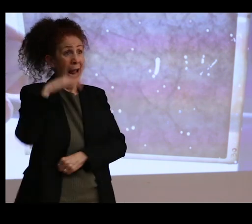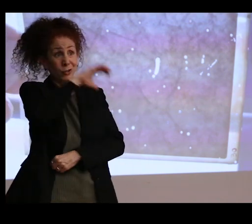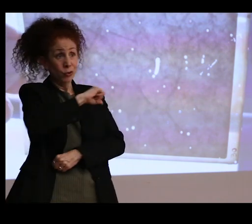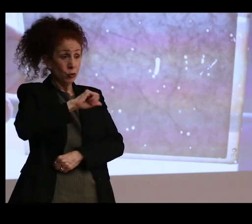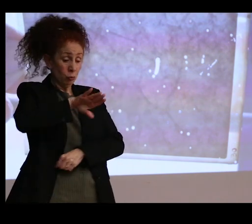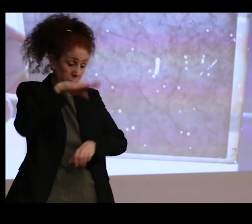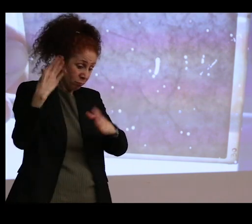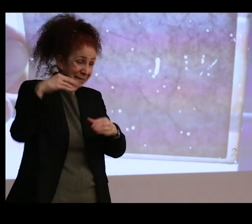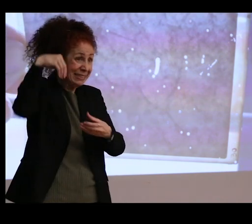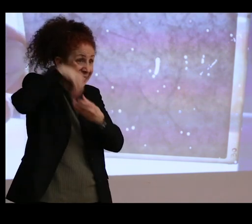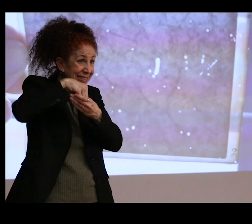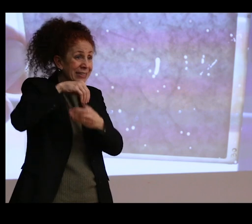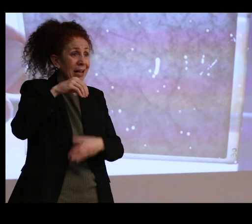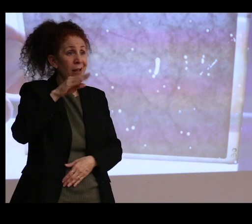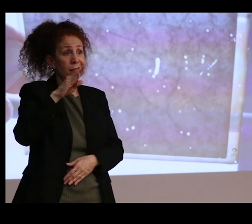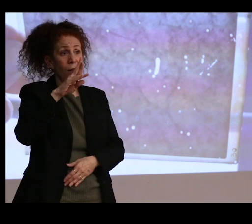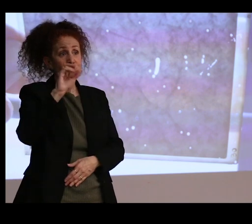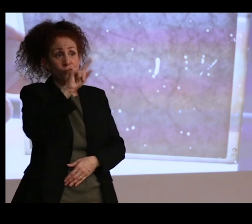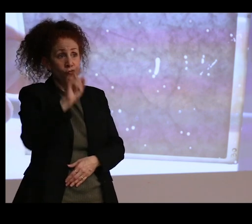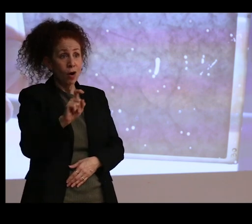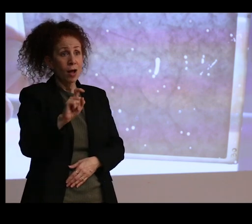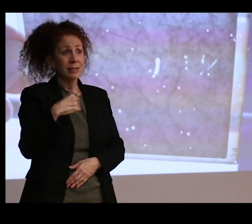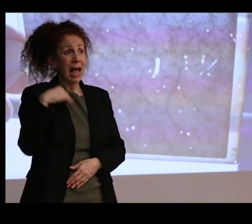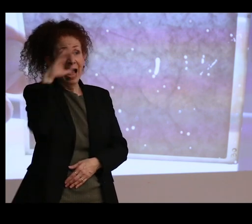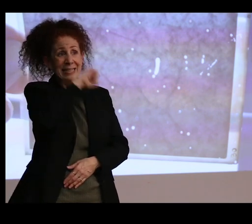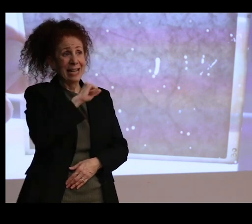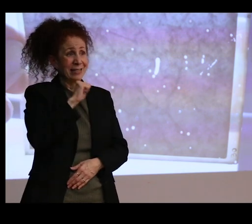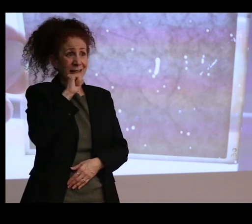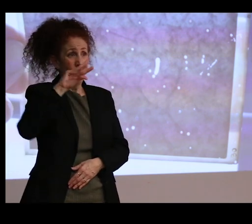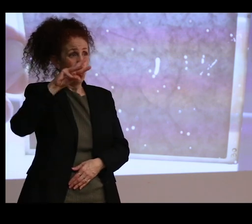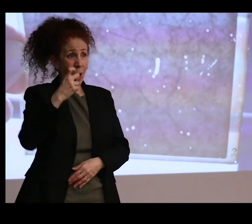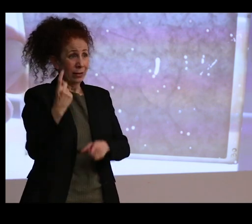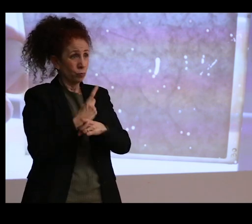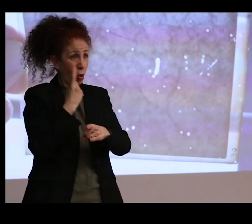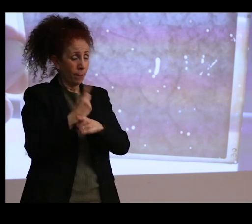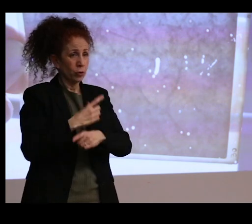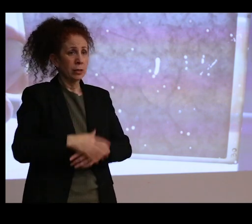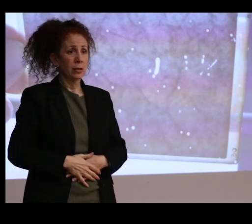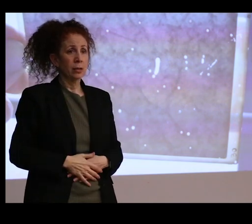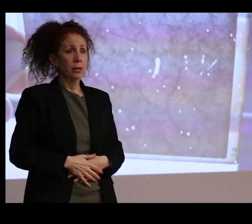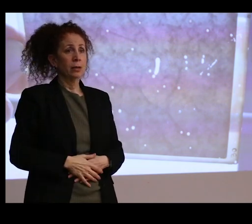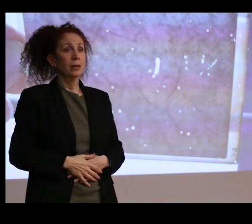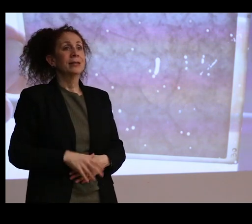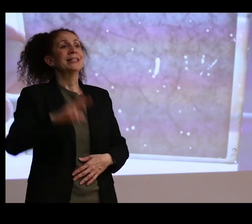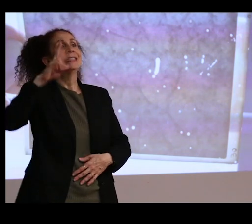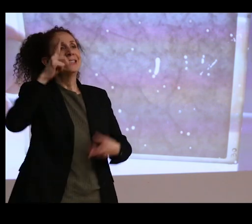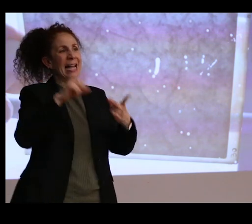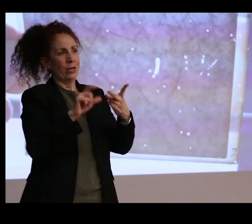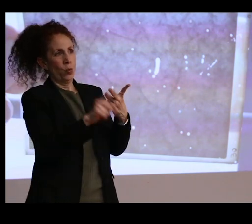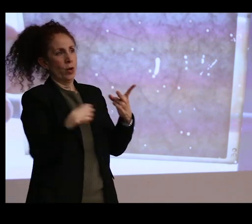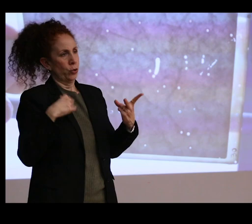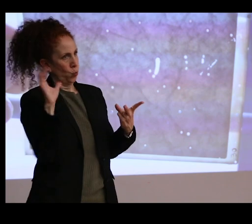guess that's waxed or taking care of properly. Also, now this is a little bit weird. But these spider--